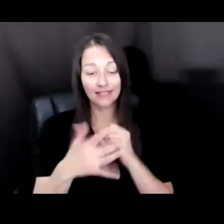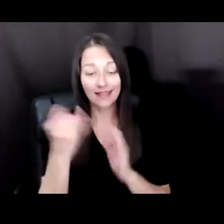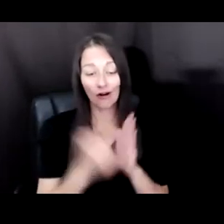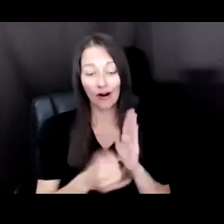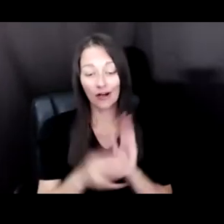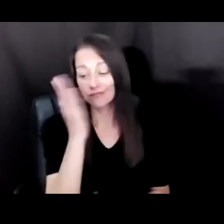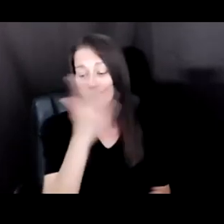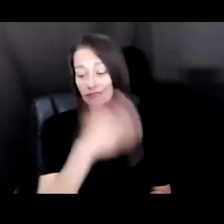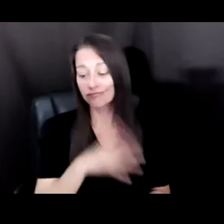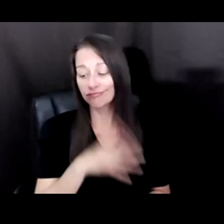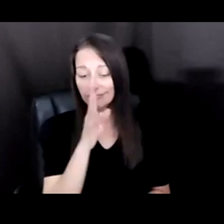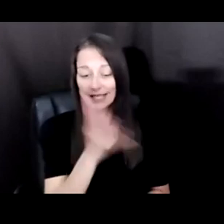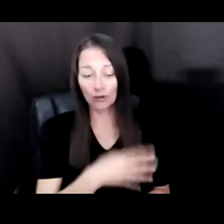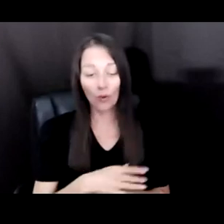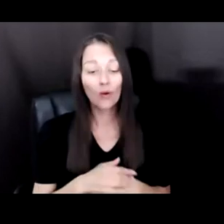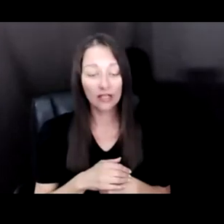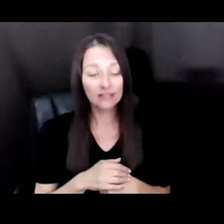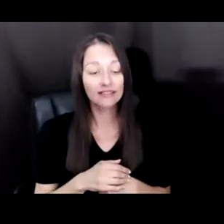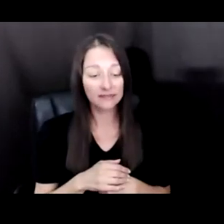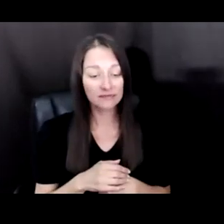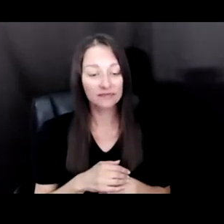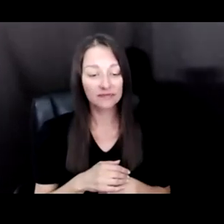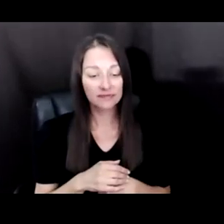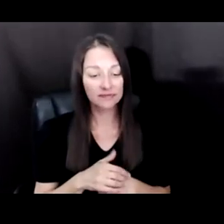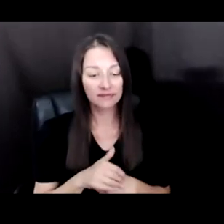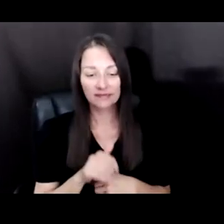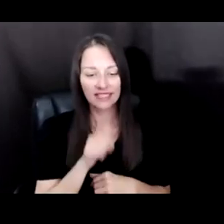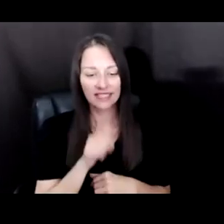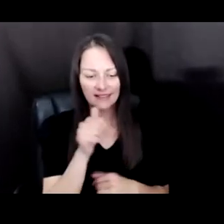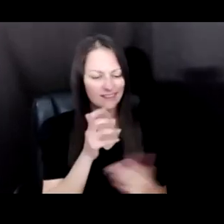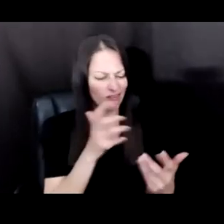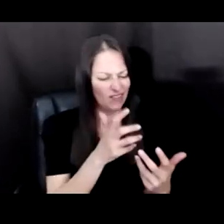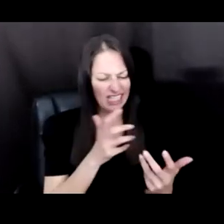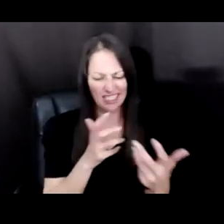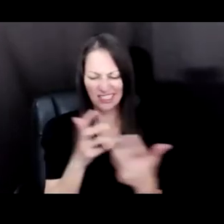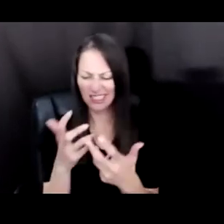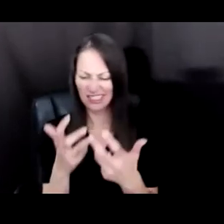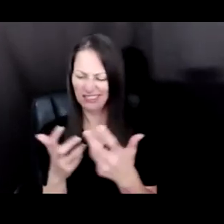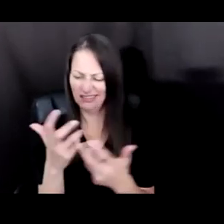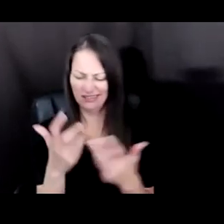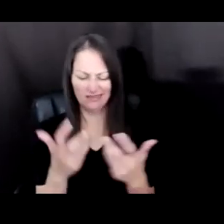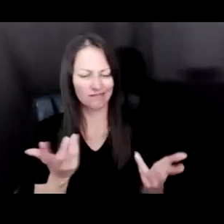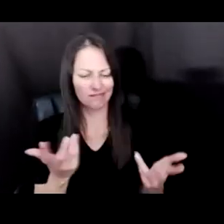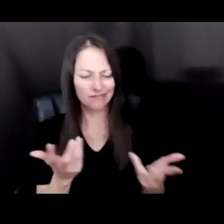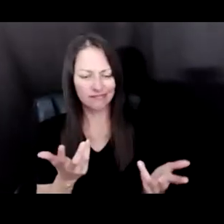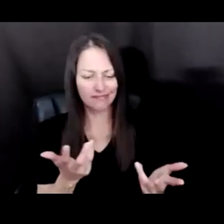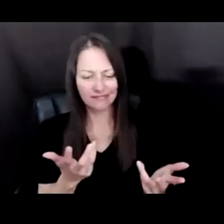OF IGNORED - THEY'RE, THEY'RE NOT THIS, THEY'RE NOT THAT, AND YOU KNOW COMPUTER ART HAS EXISTED